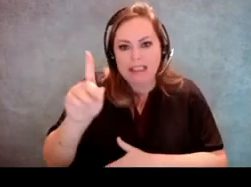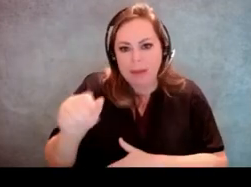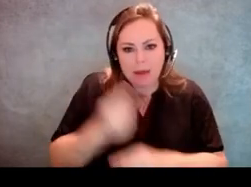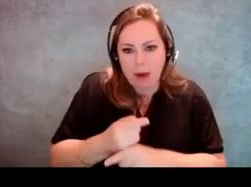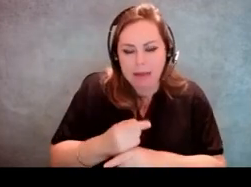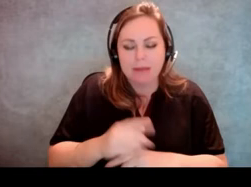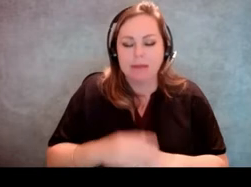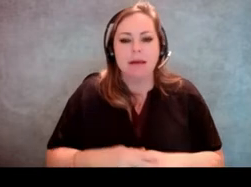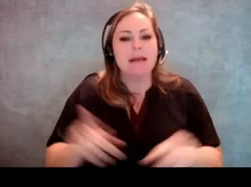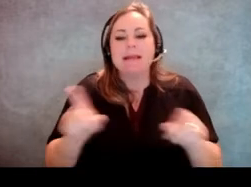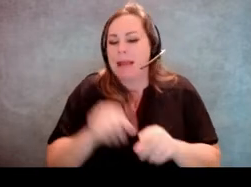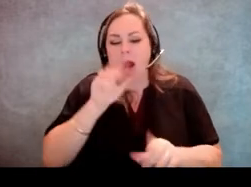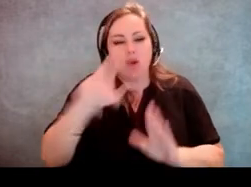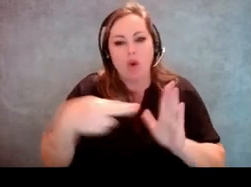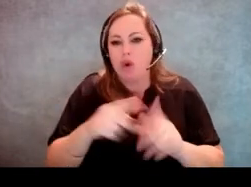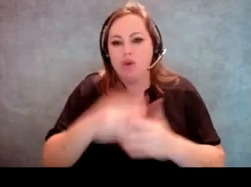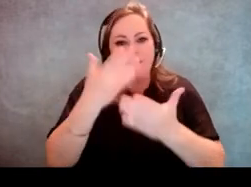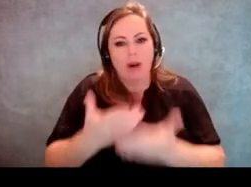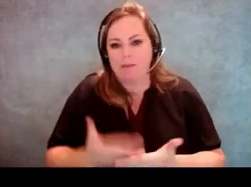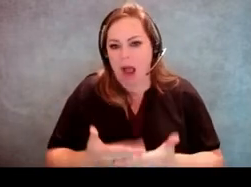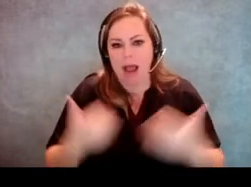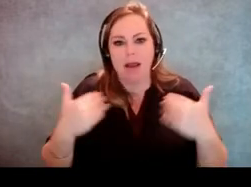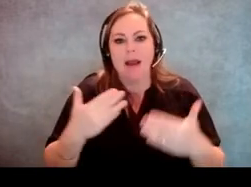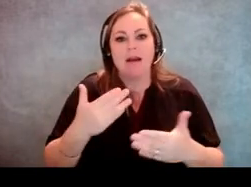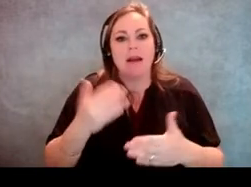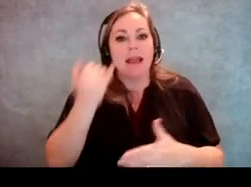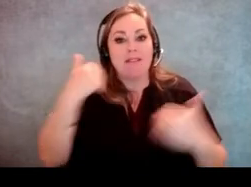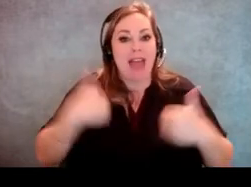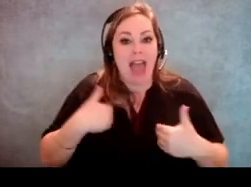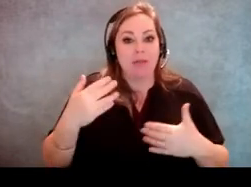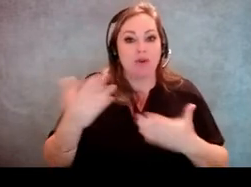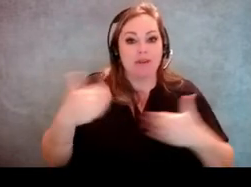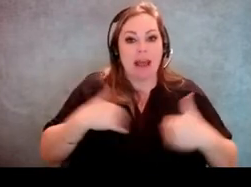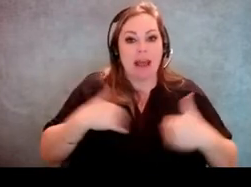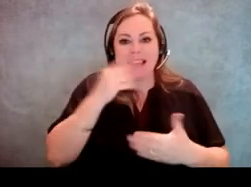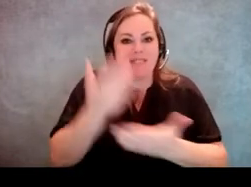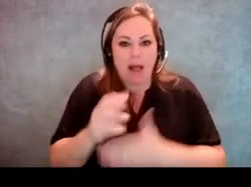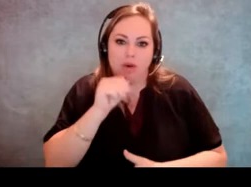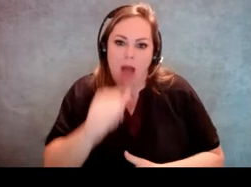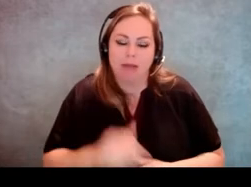it's not your role to verify the validity of a service animal.